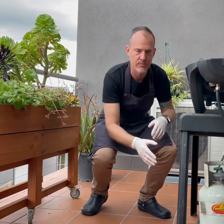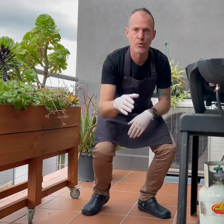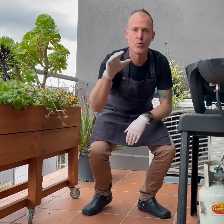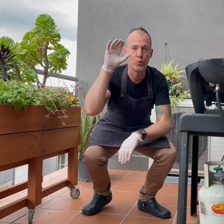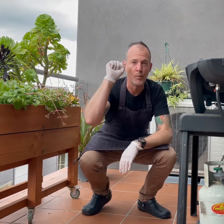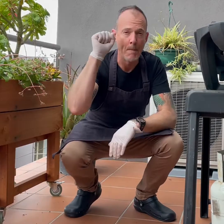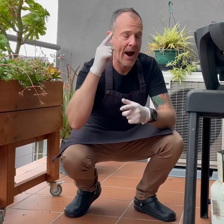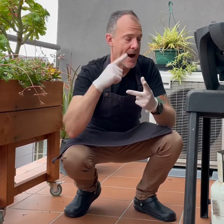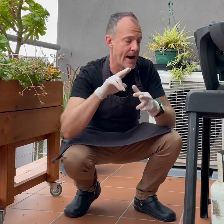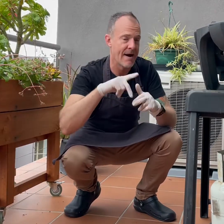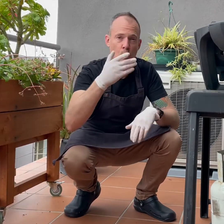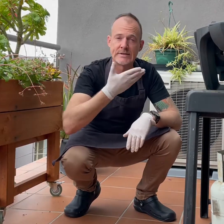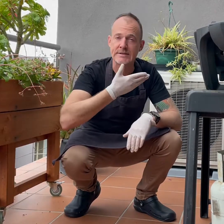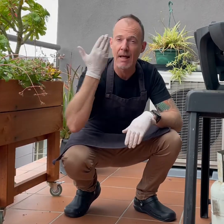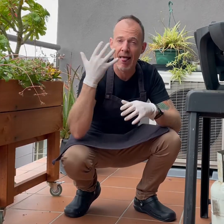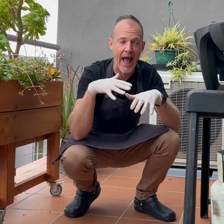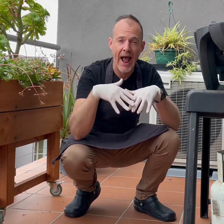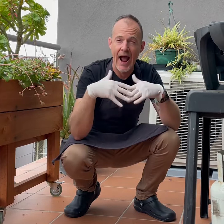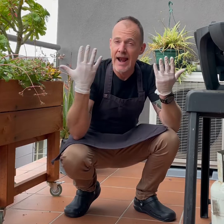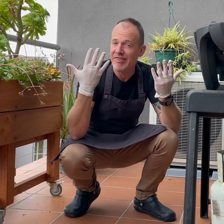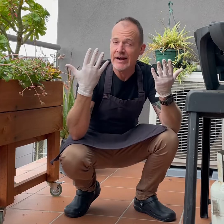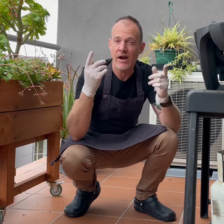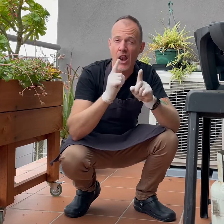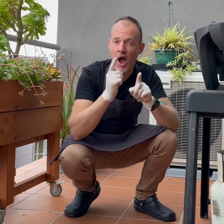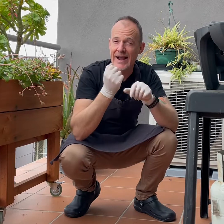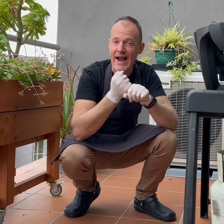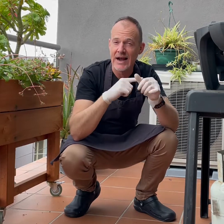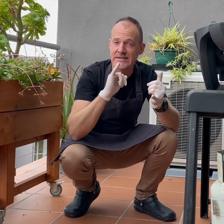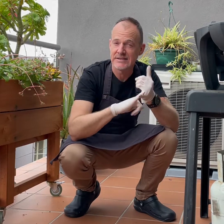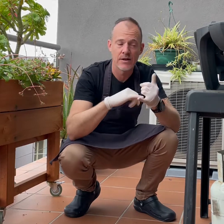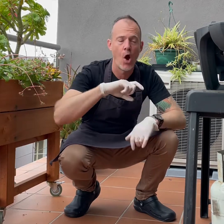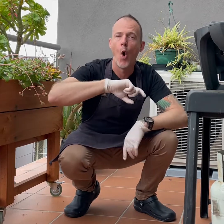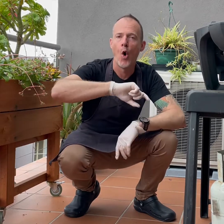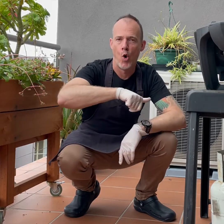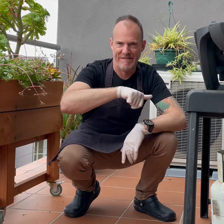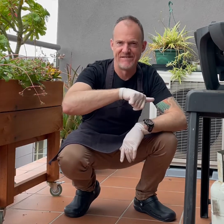Remember, if you start to smell anything like gas, turn it off.